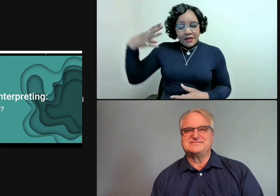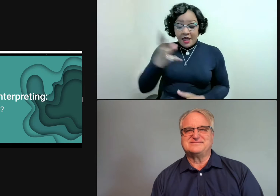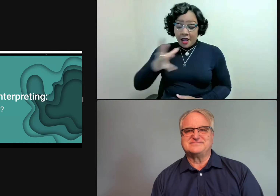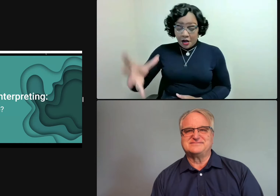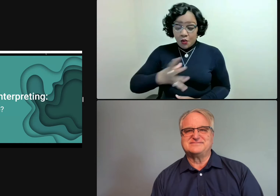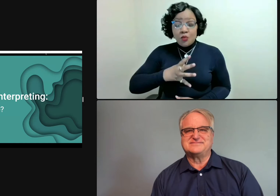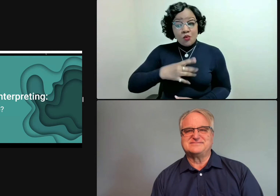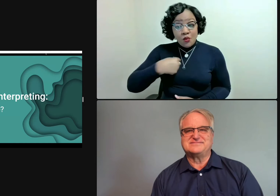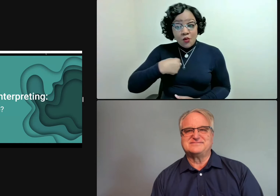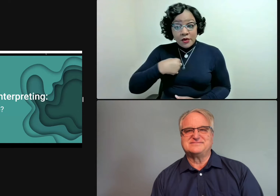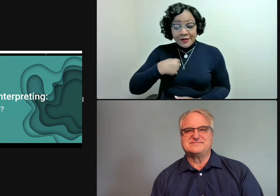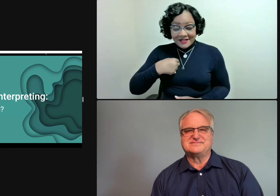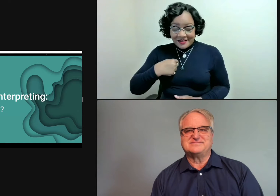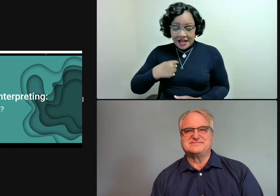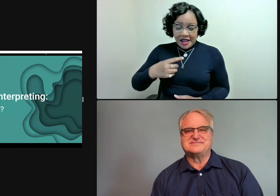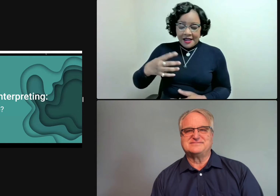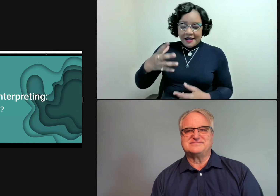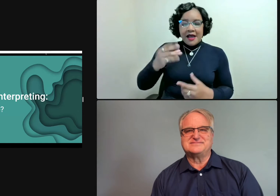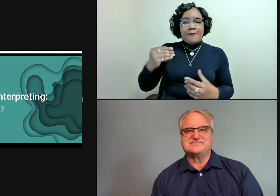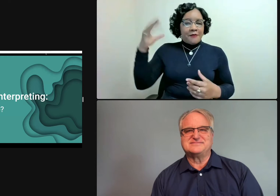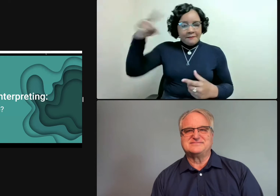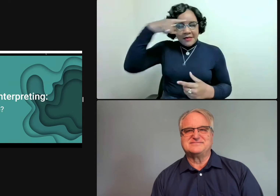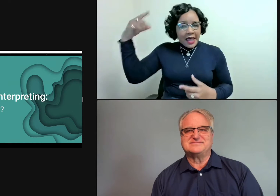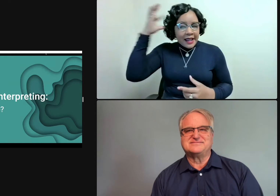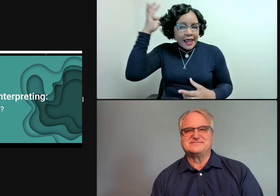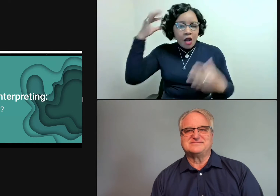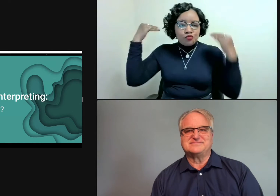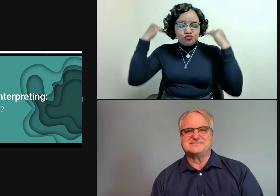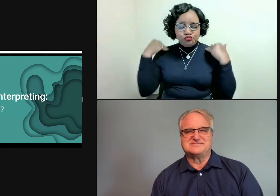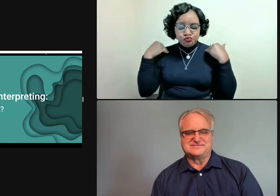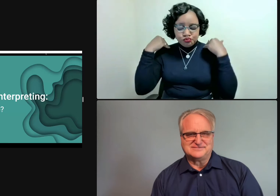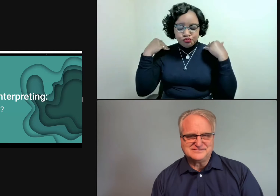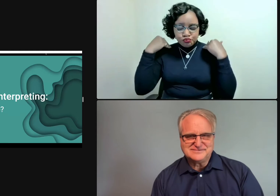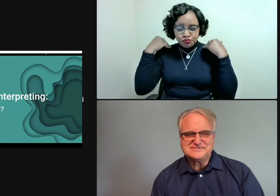Just to give a visual description, I'm a Black woman with black shoulder-length hair.